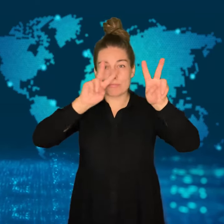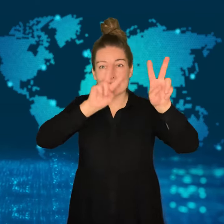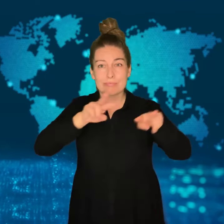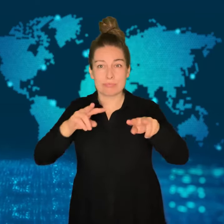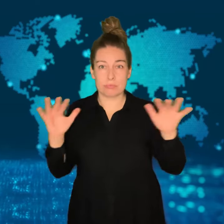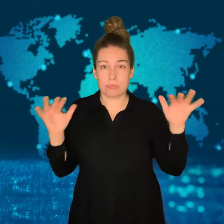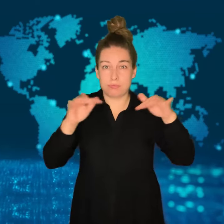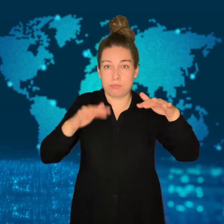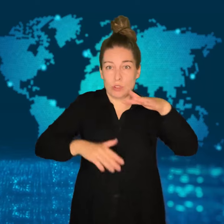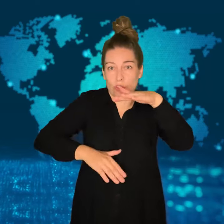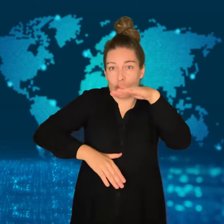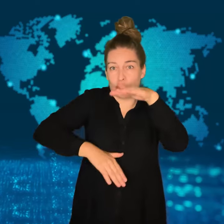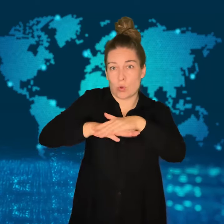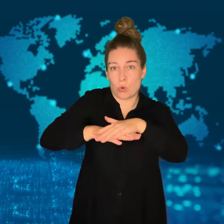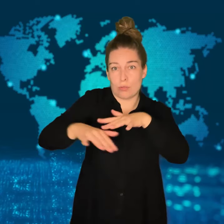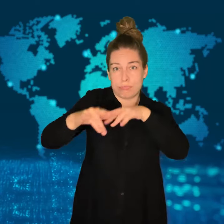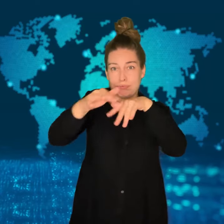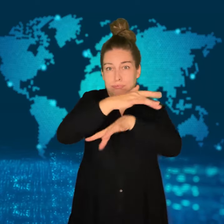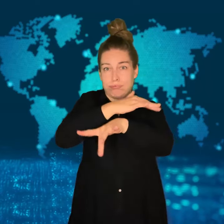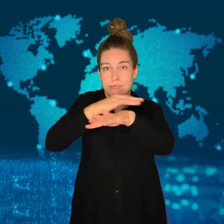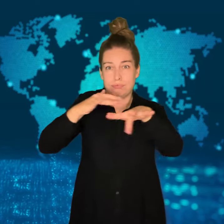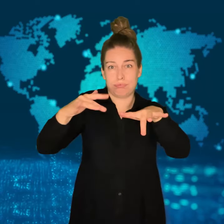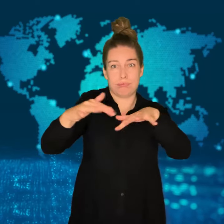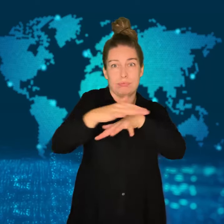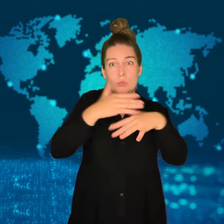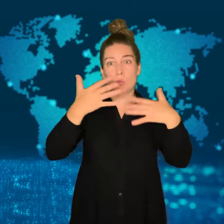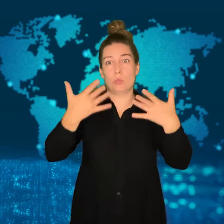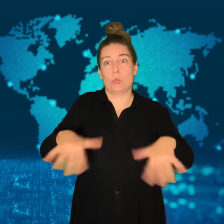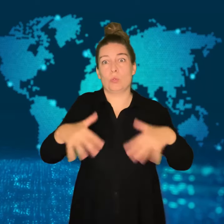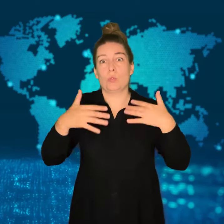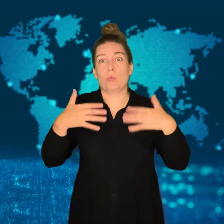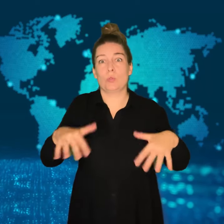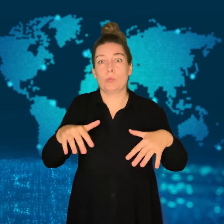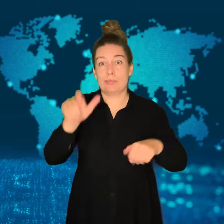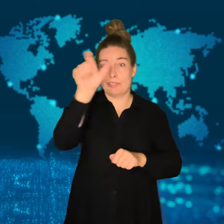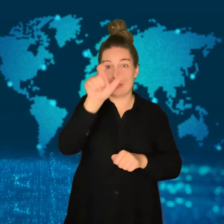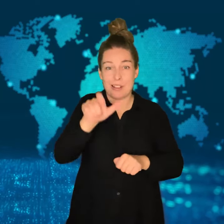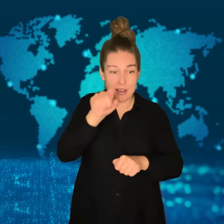and suffers because of tourists that are attracted by